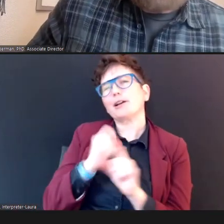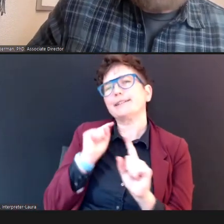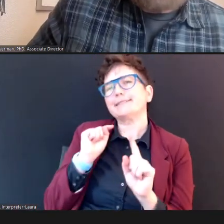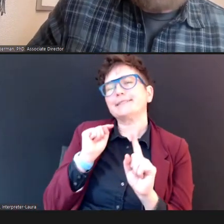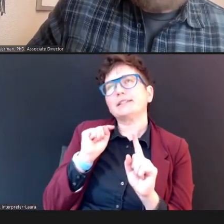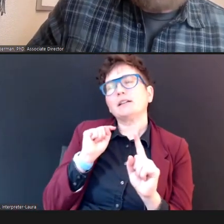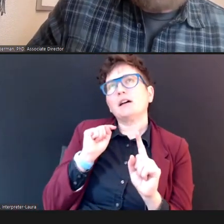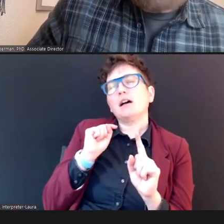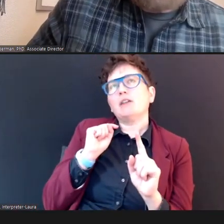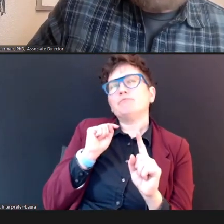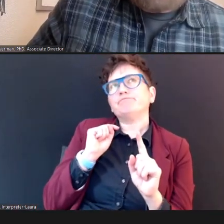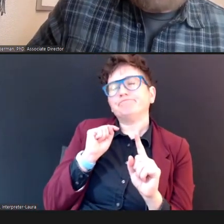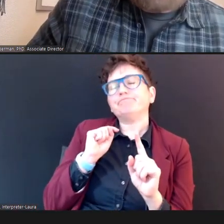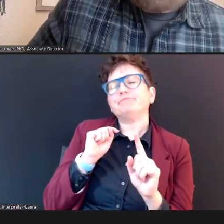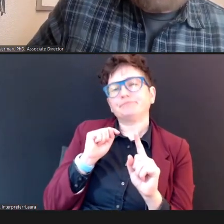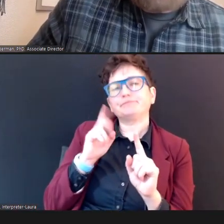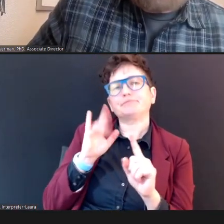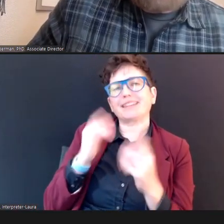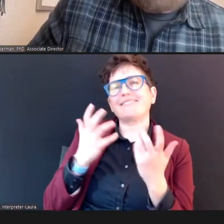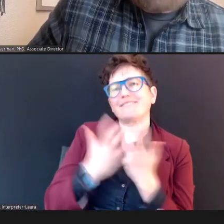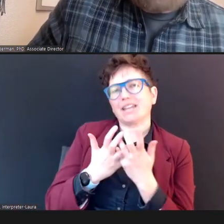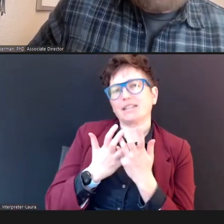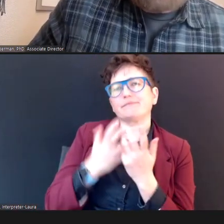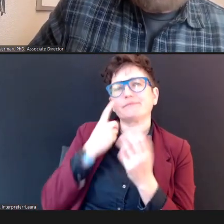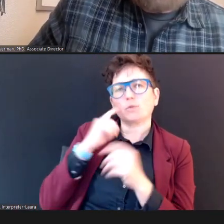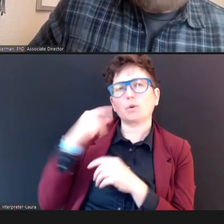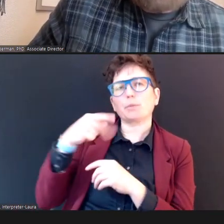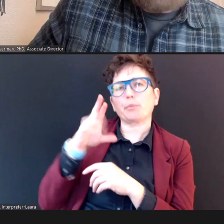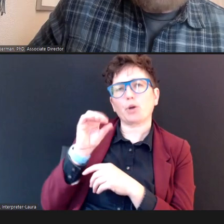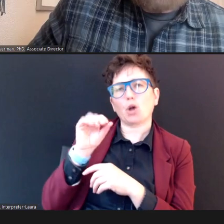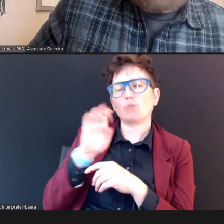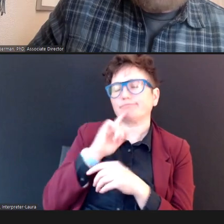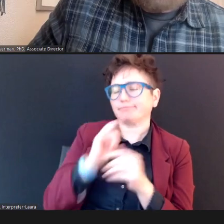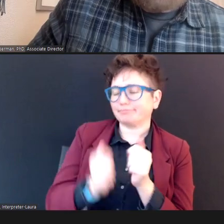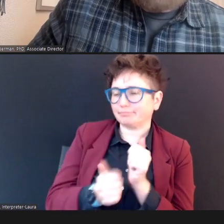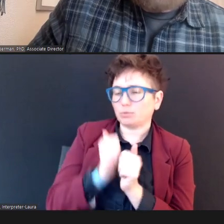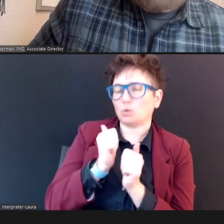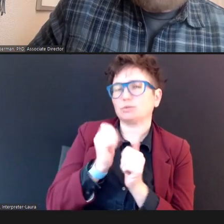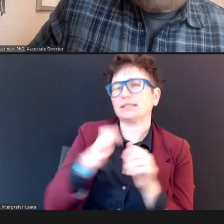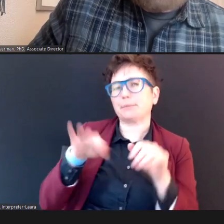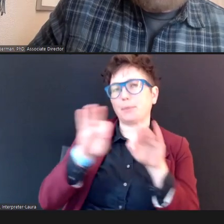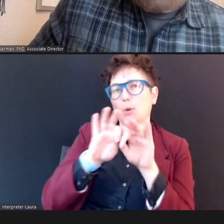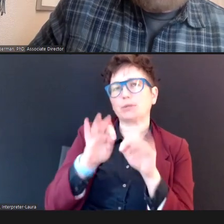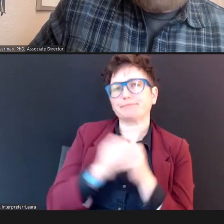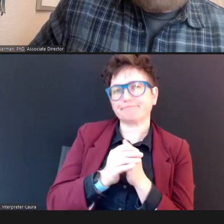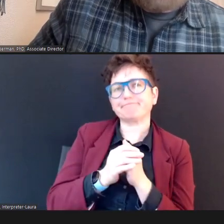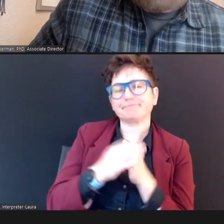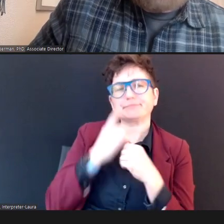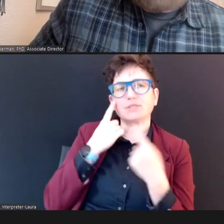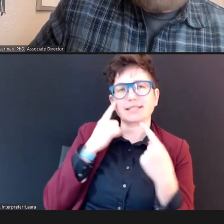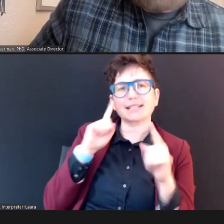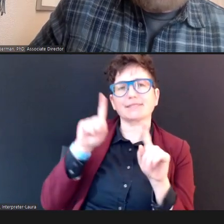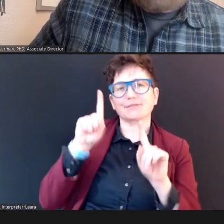is probably the most important thing to getting a successful test done.